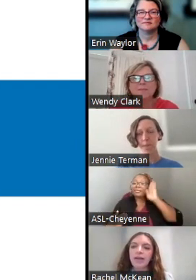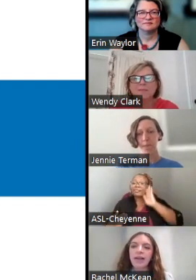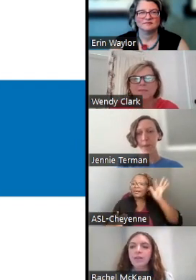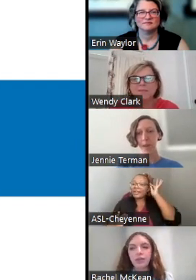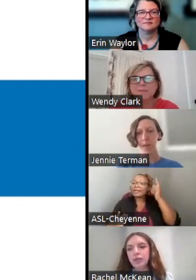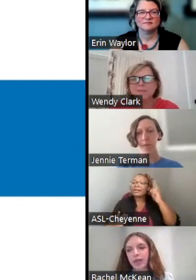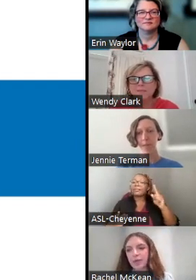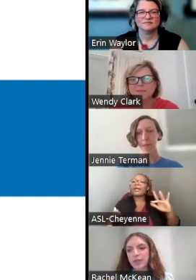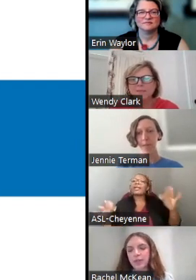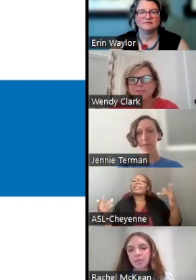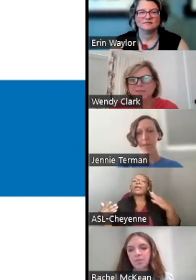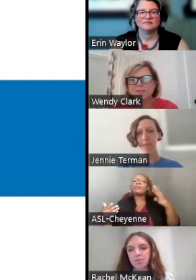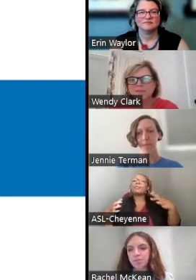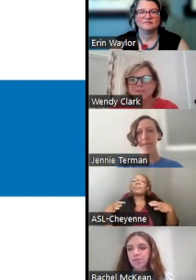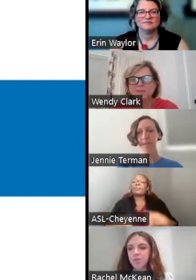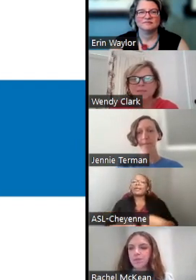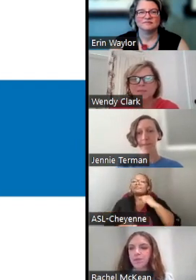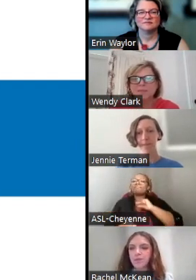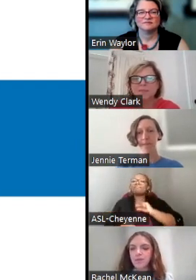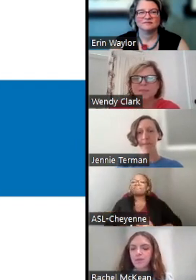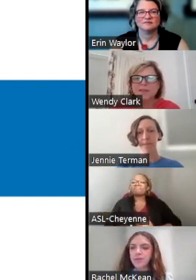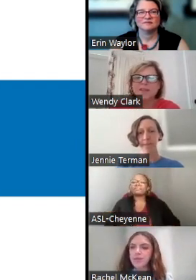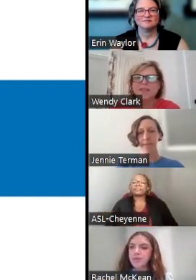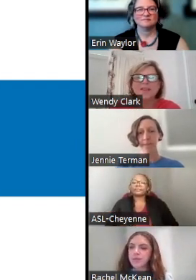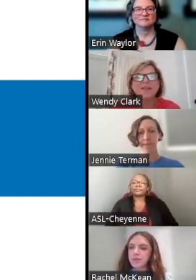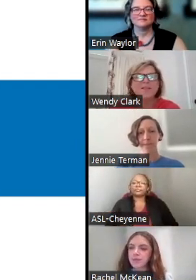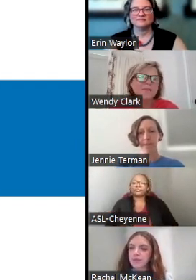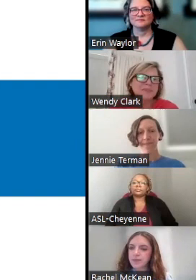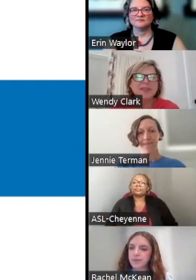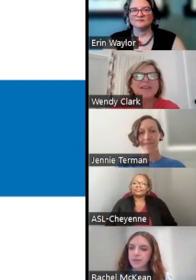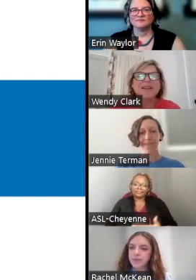A LIGHT BLUE BLOUSE. THANK YOU.